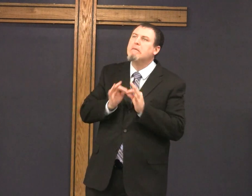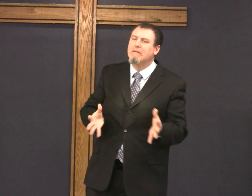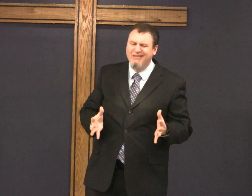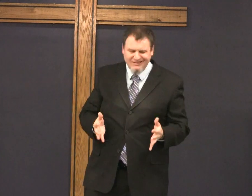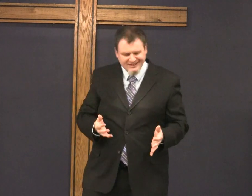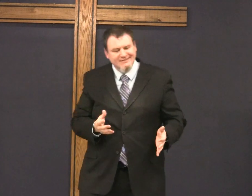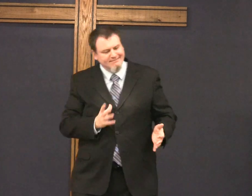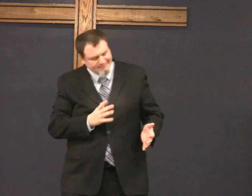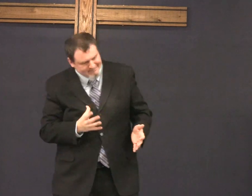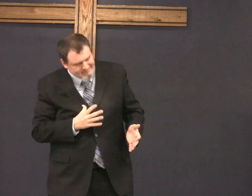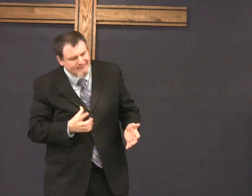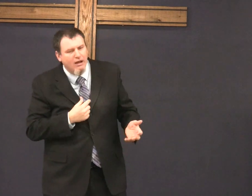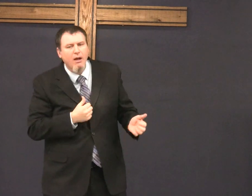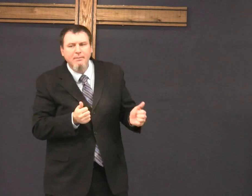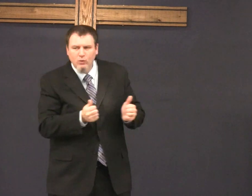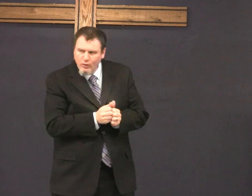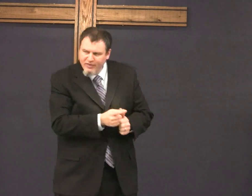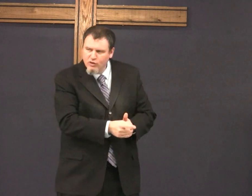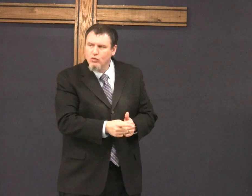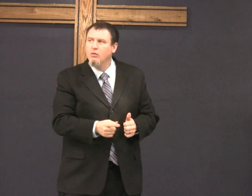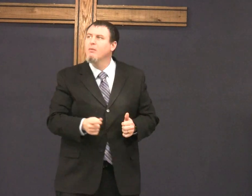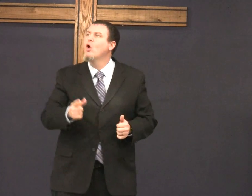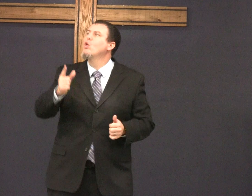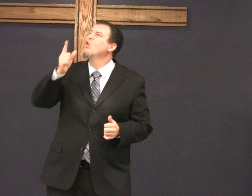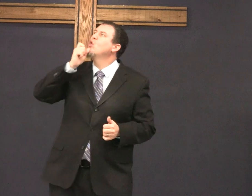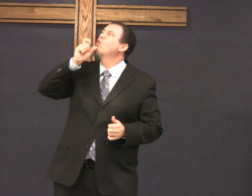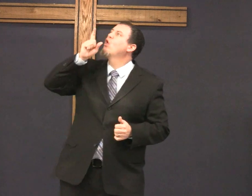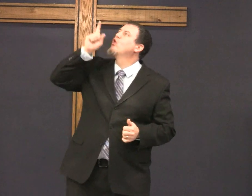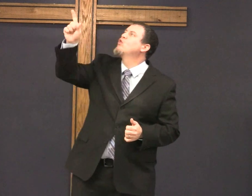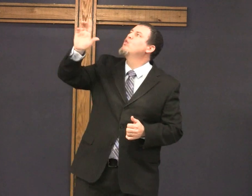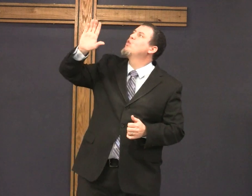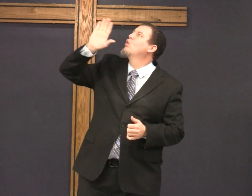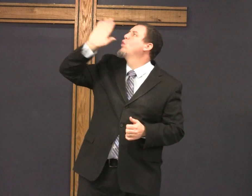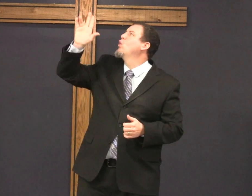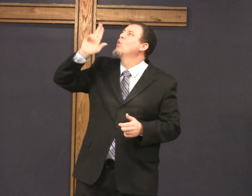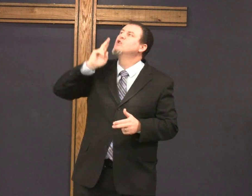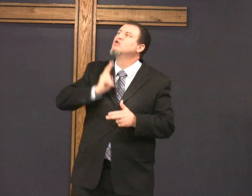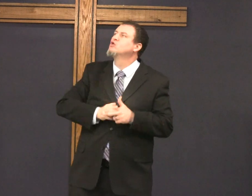and also says I am worthless but God Says I Am With You